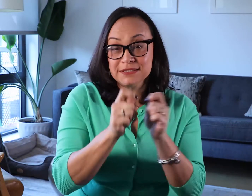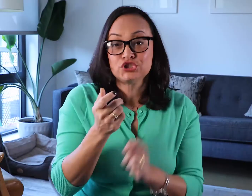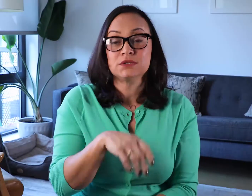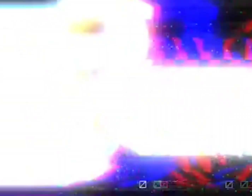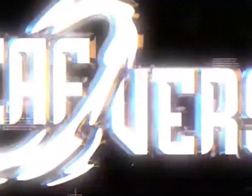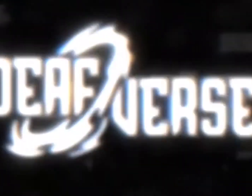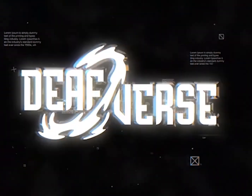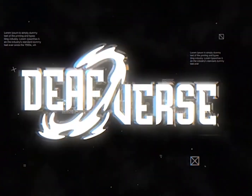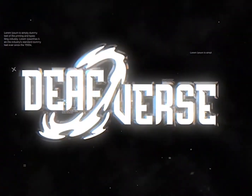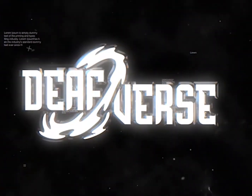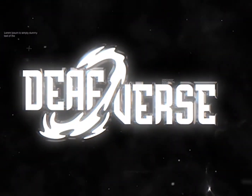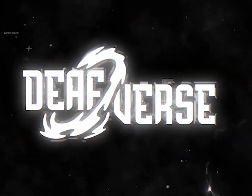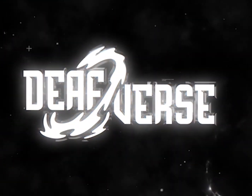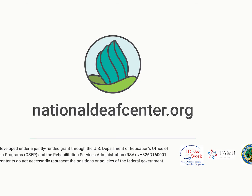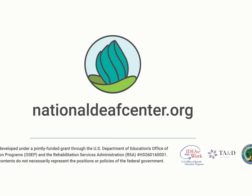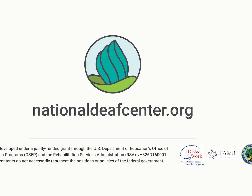the same accommodations.